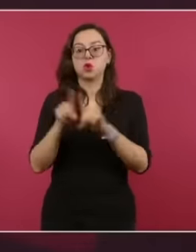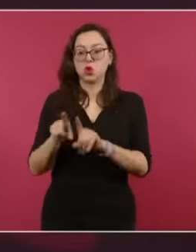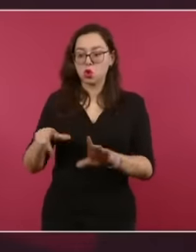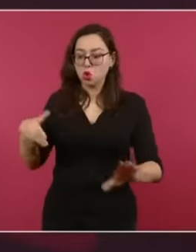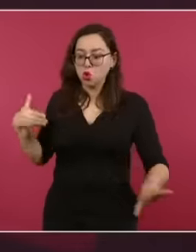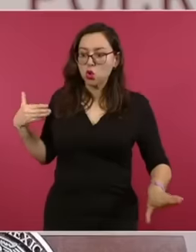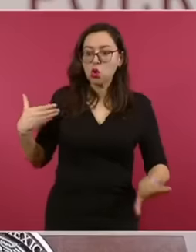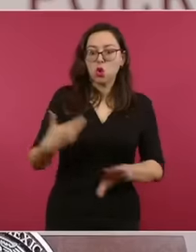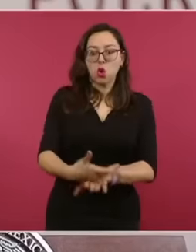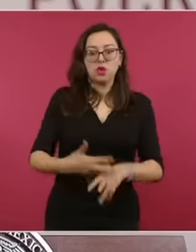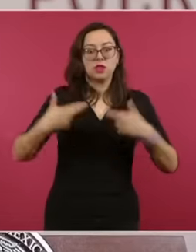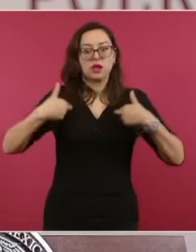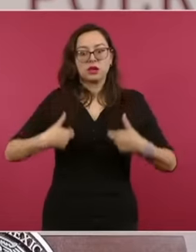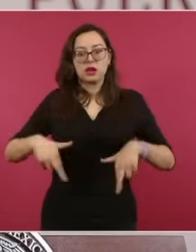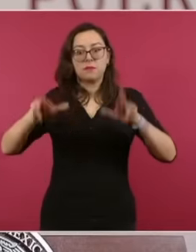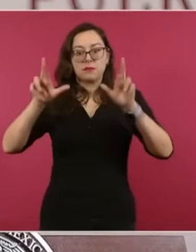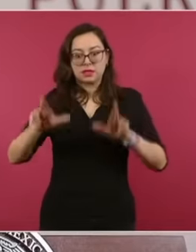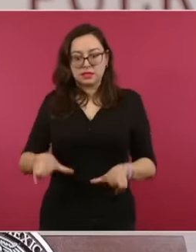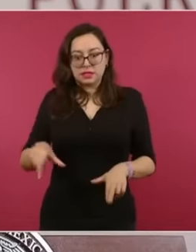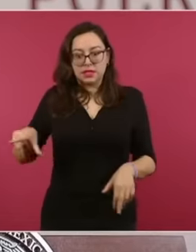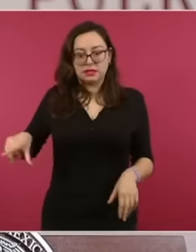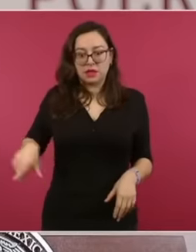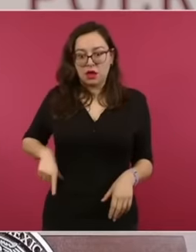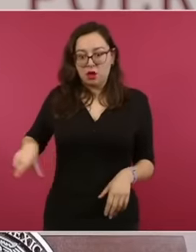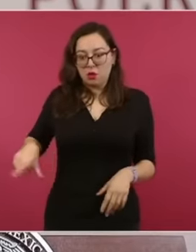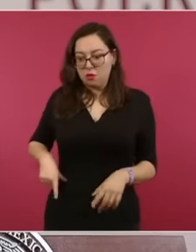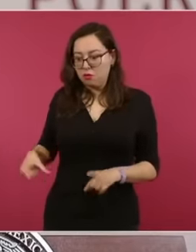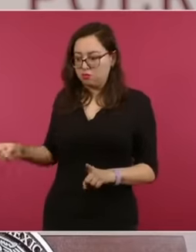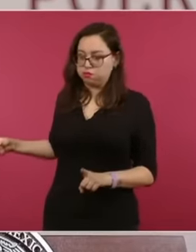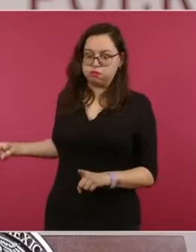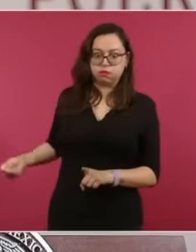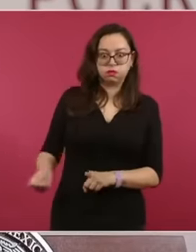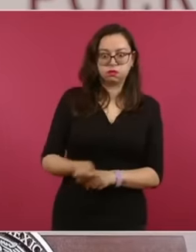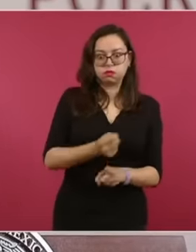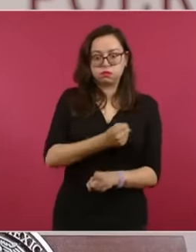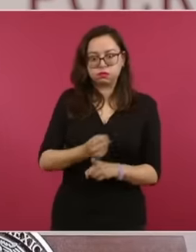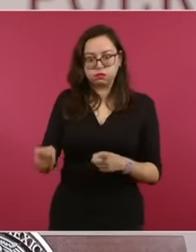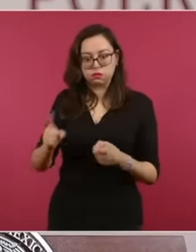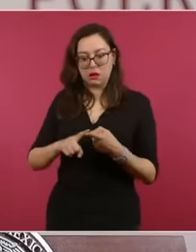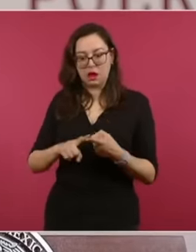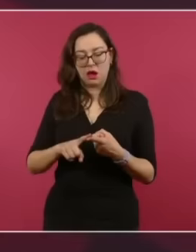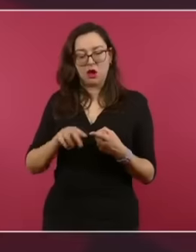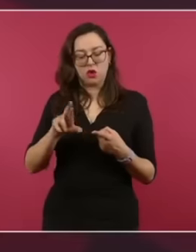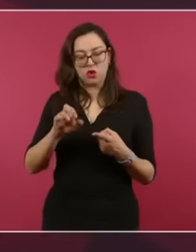diplomatic staff of Roberto Canseco de barta valbuena Ecuador violates the Vienna convention on